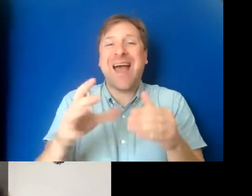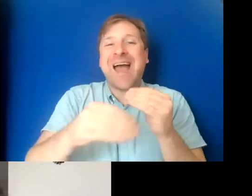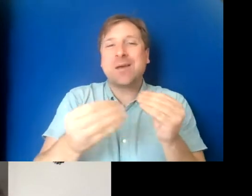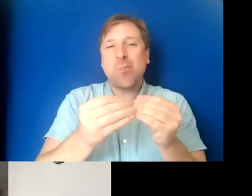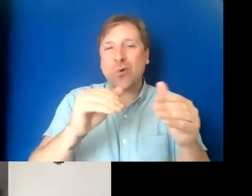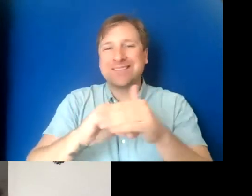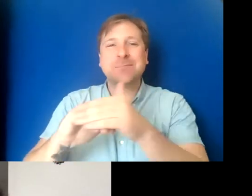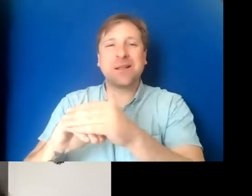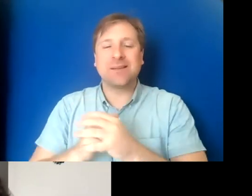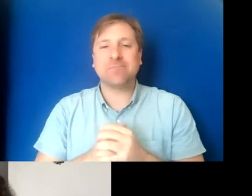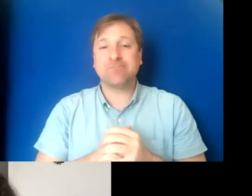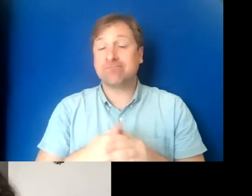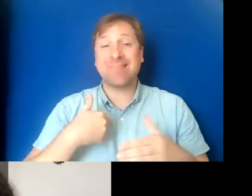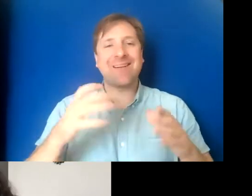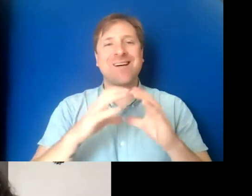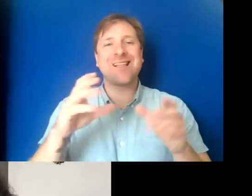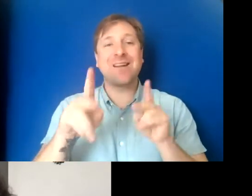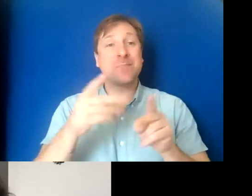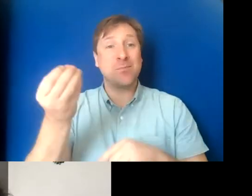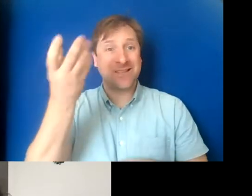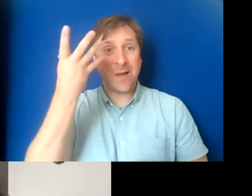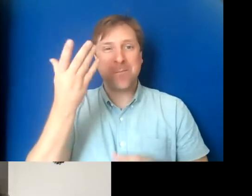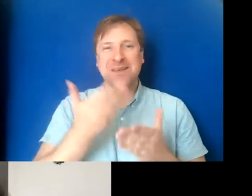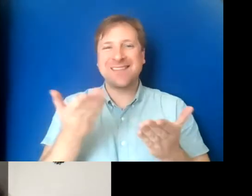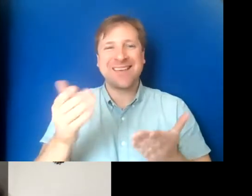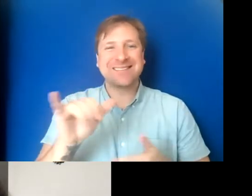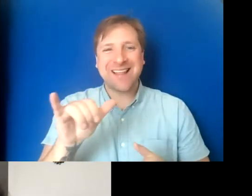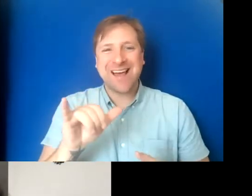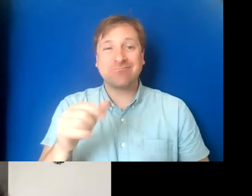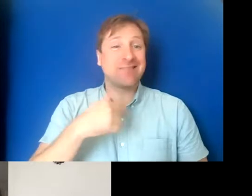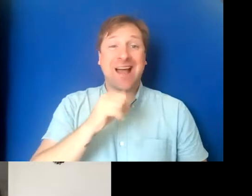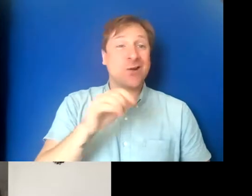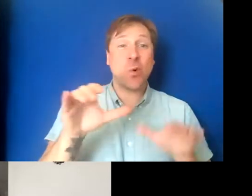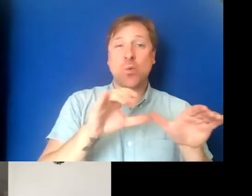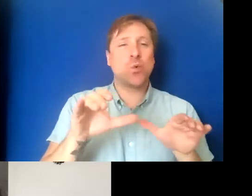I have a lot of people tell me things like I don't do disability stuff.